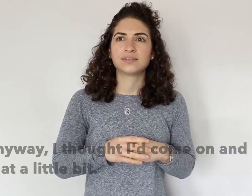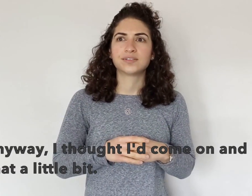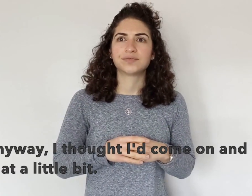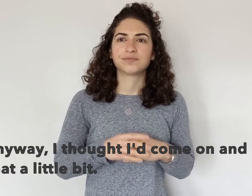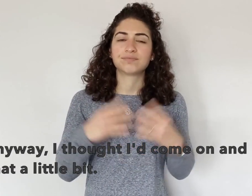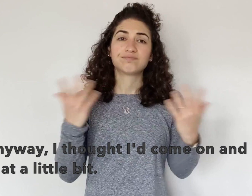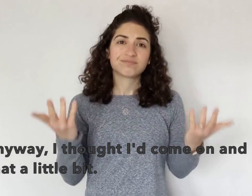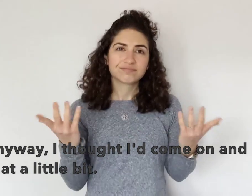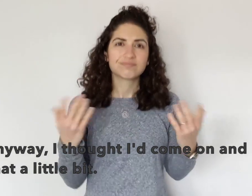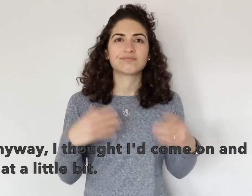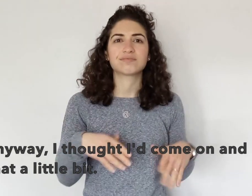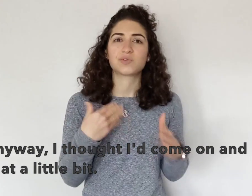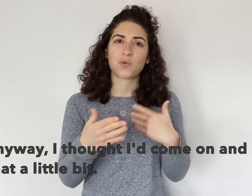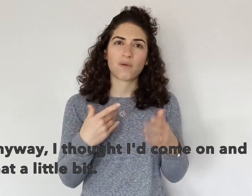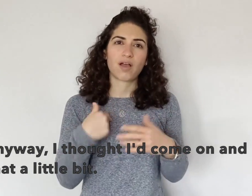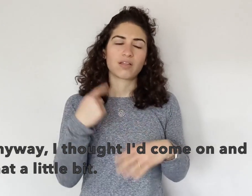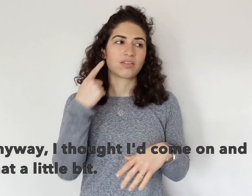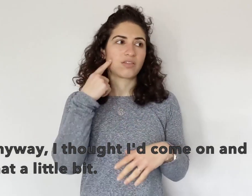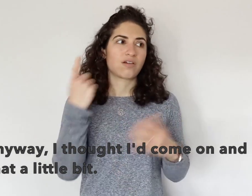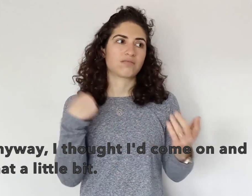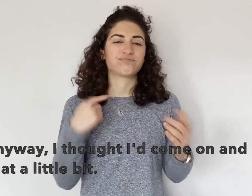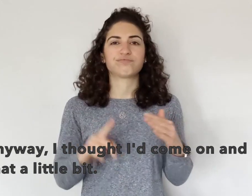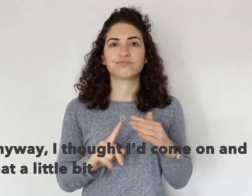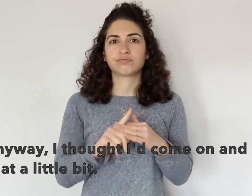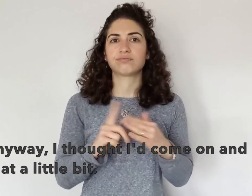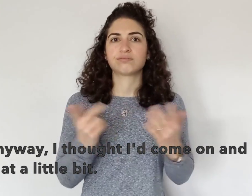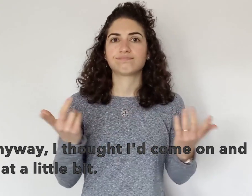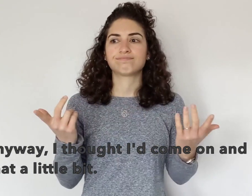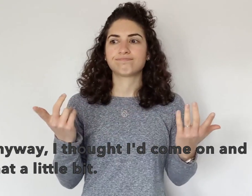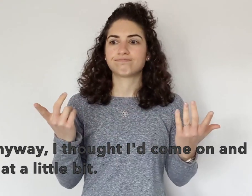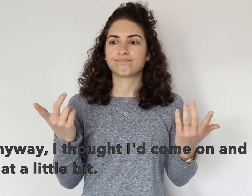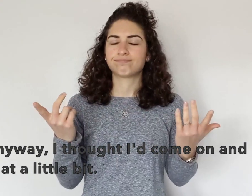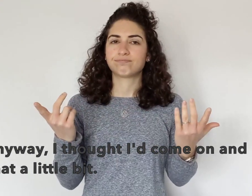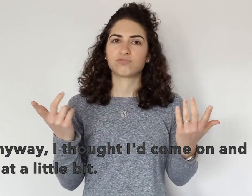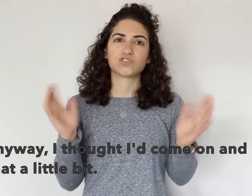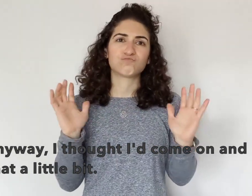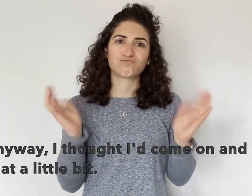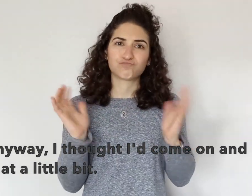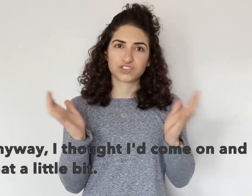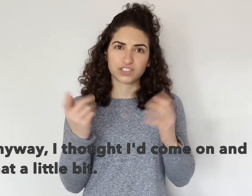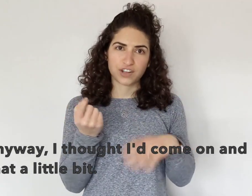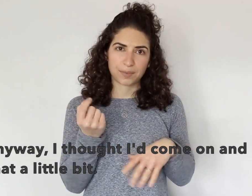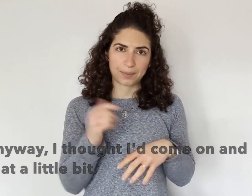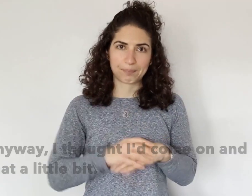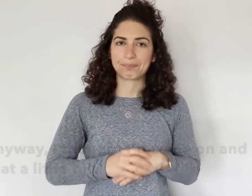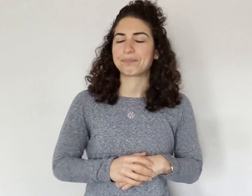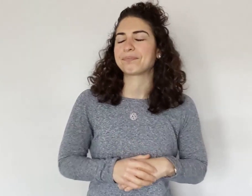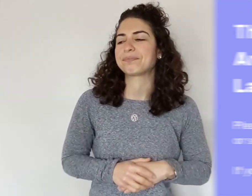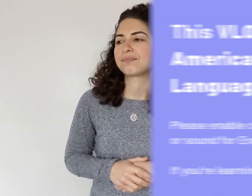Anyway, I thought I'd come on and chat a little bit.